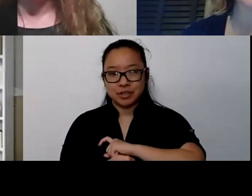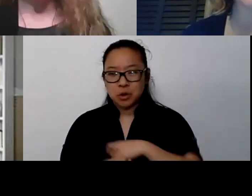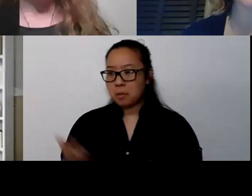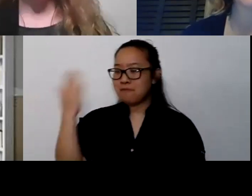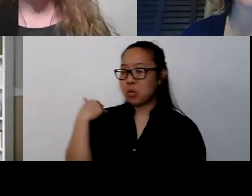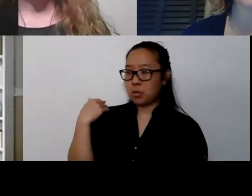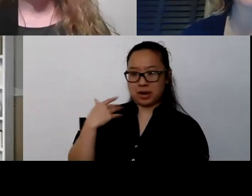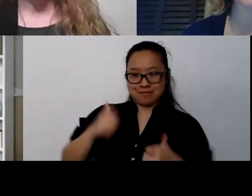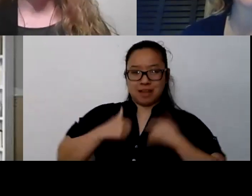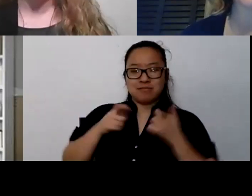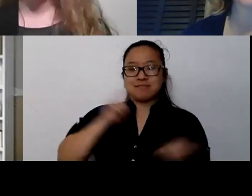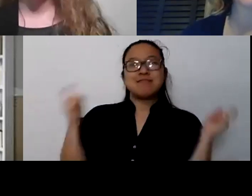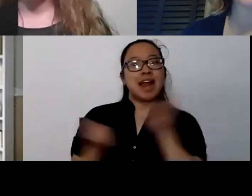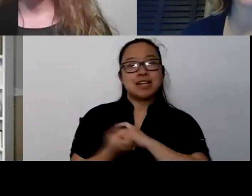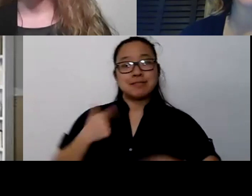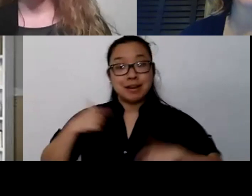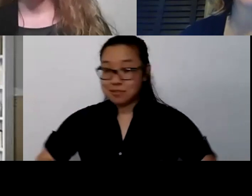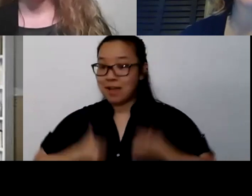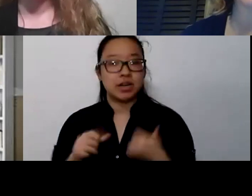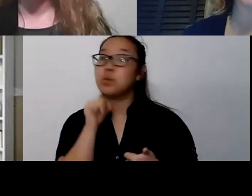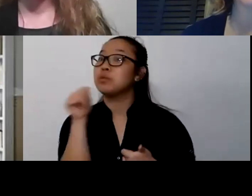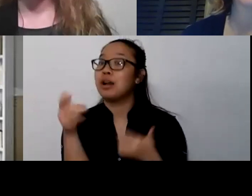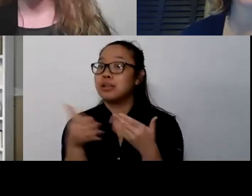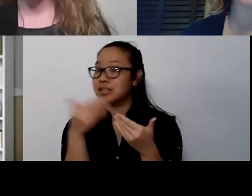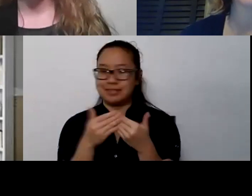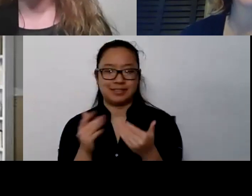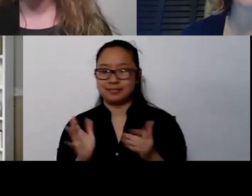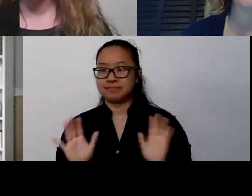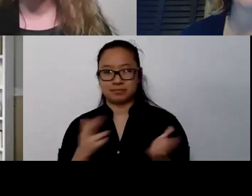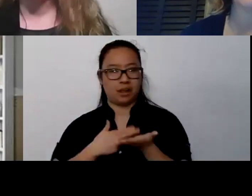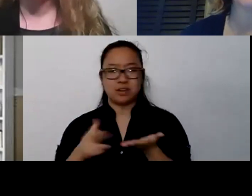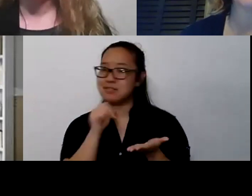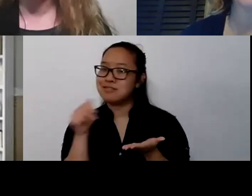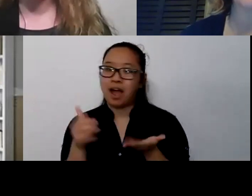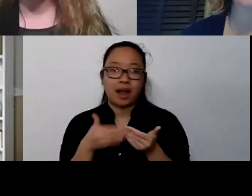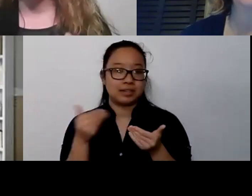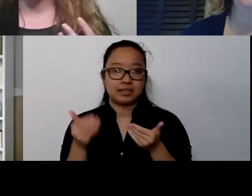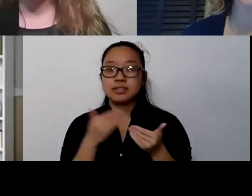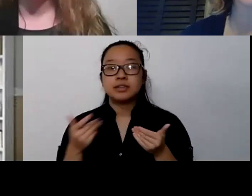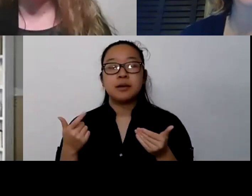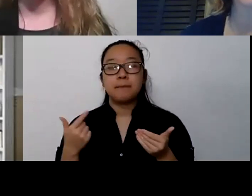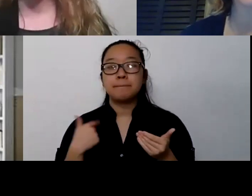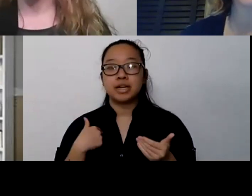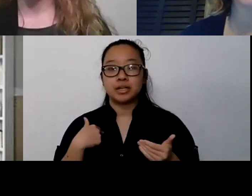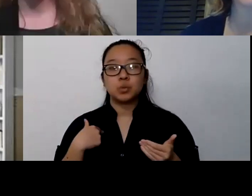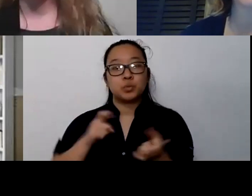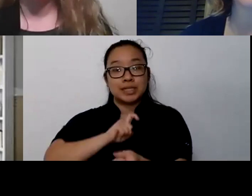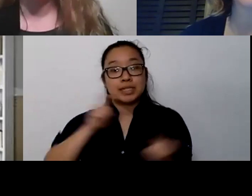And it was not easy, it wasn't. I'm not gonna sugar coat it, but I can do it again. And I'll be okay and I won't be alone.